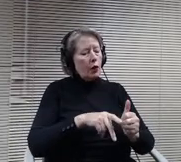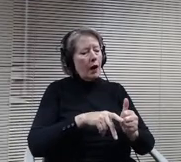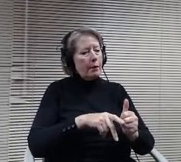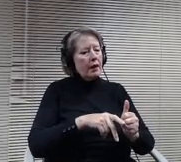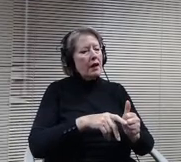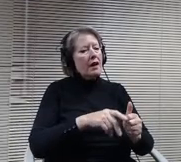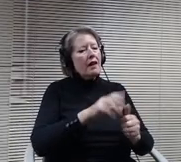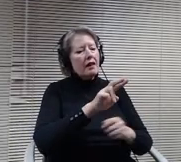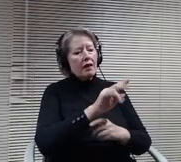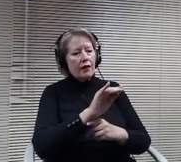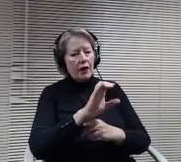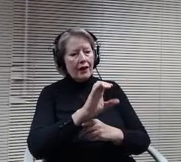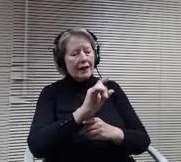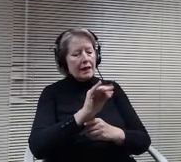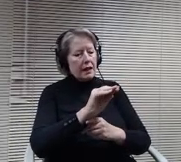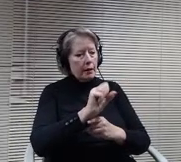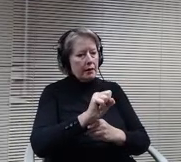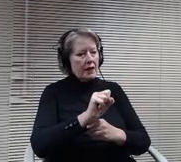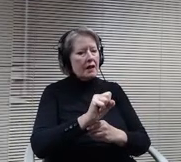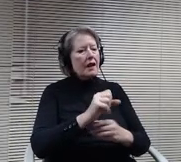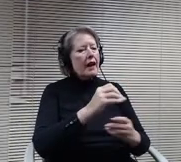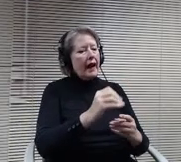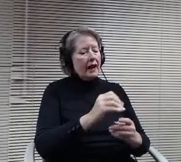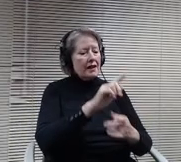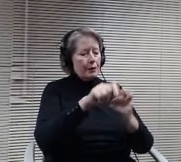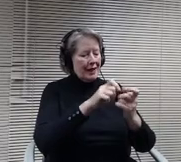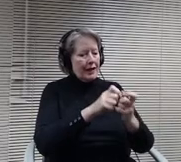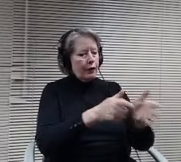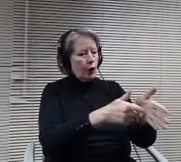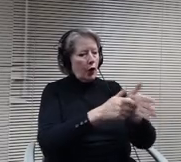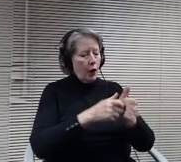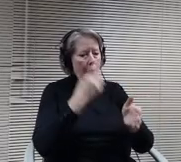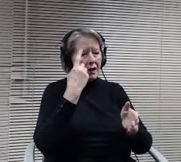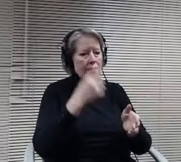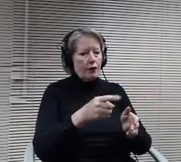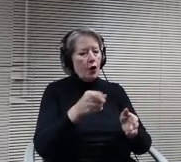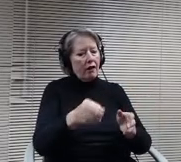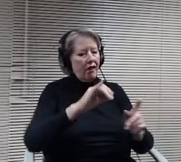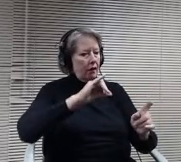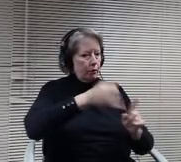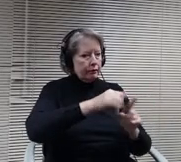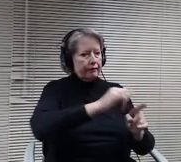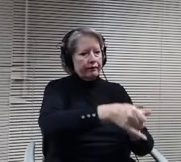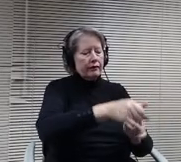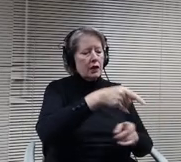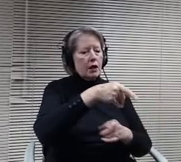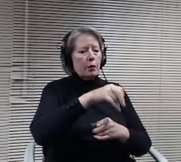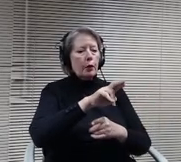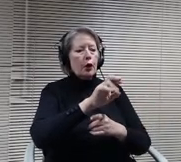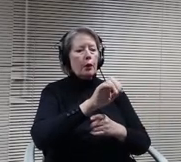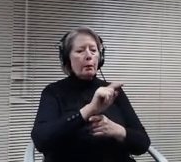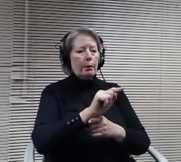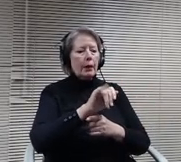perpetrator. I request that victims of bias related incidents be connected to therapeutic district or communal